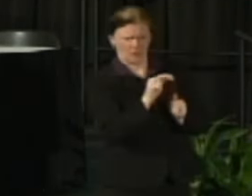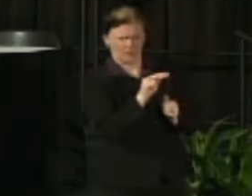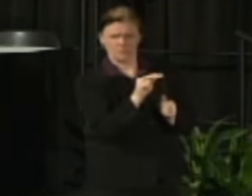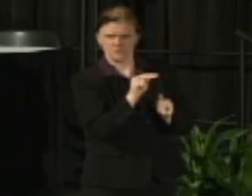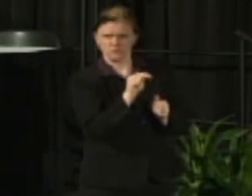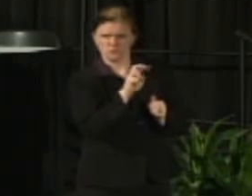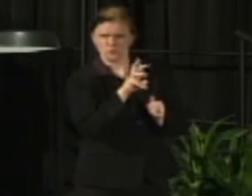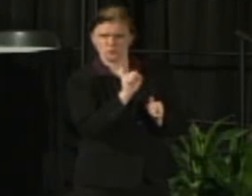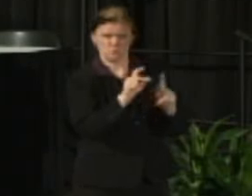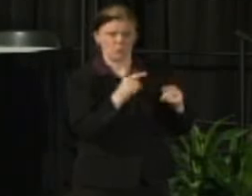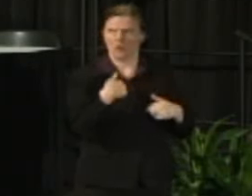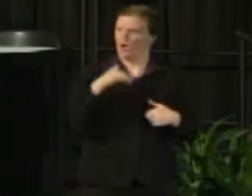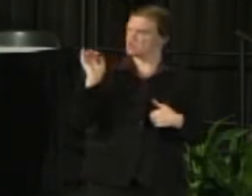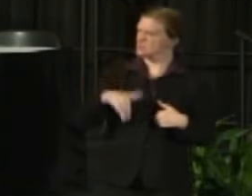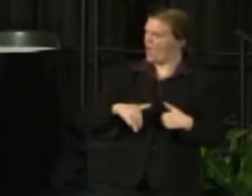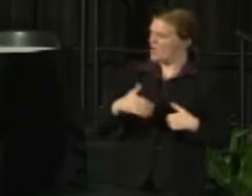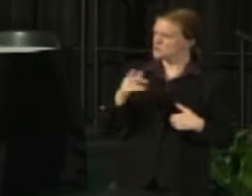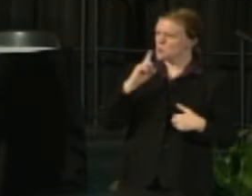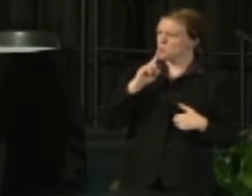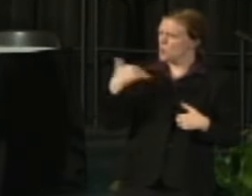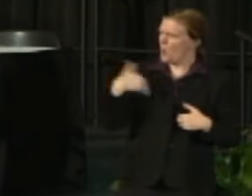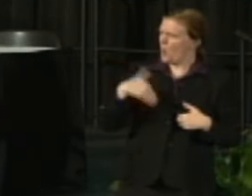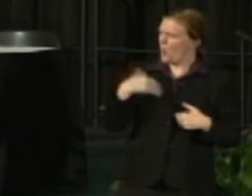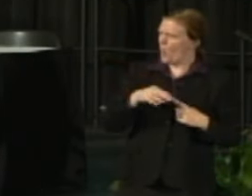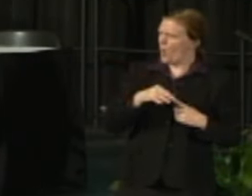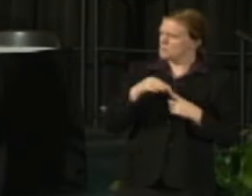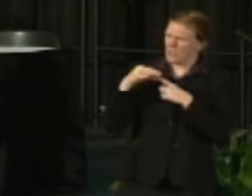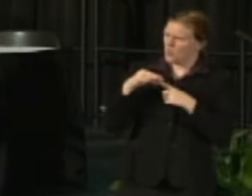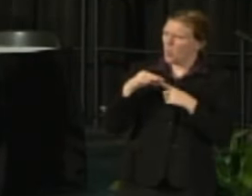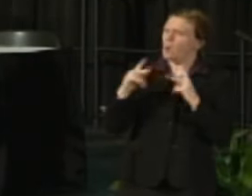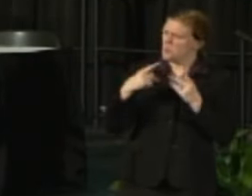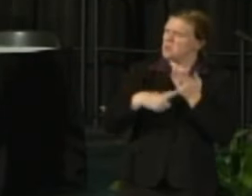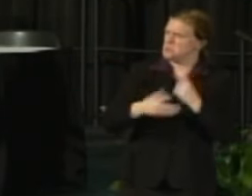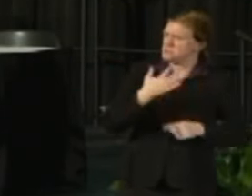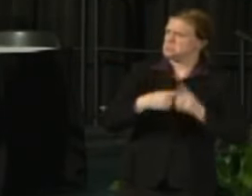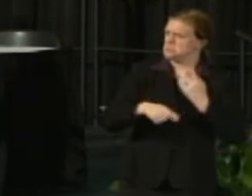So this is something that's getting intense scrutiny and I can also tell you that some